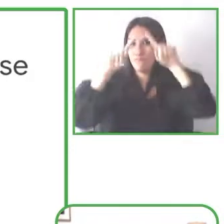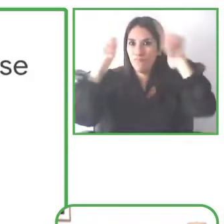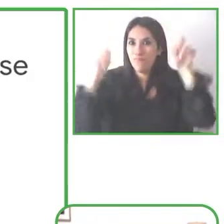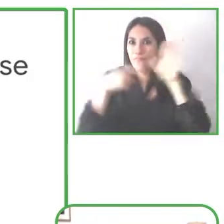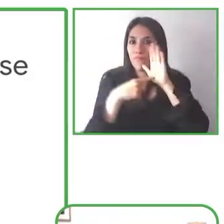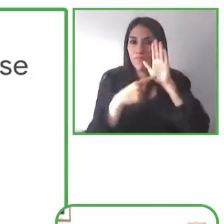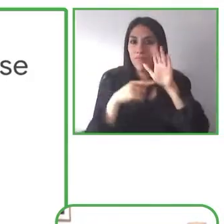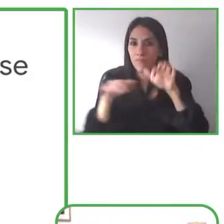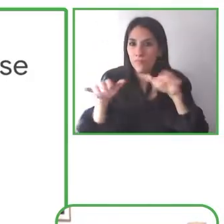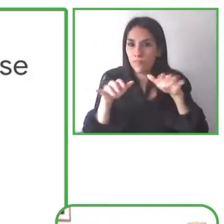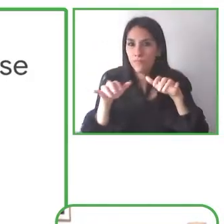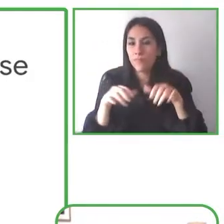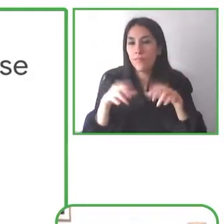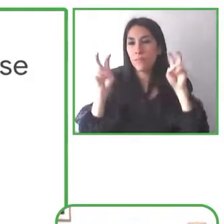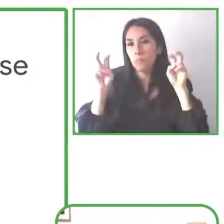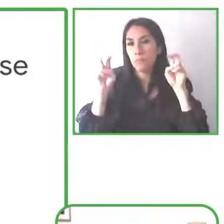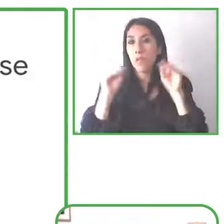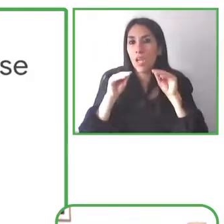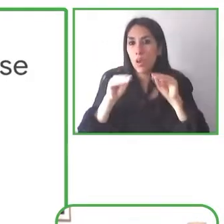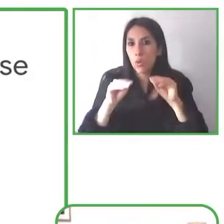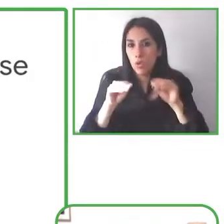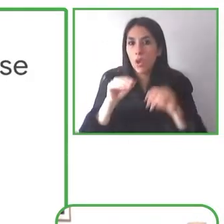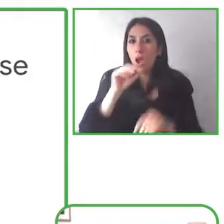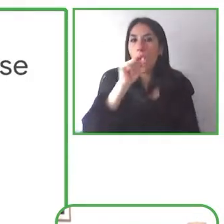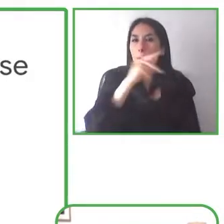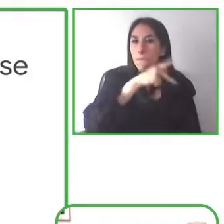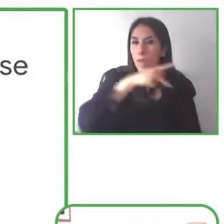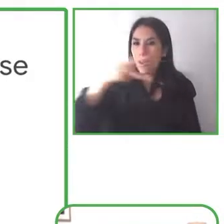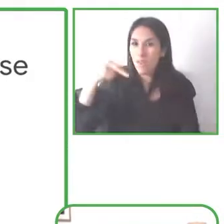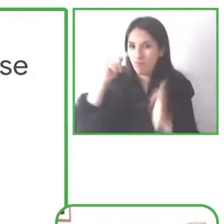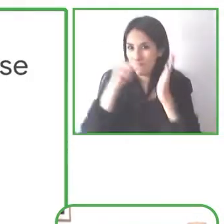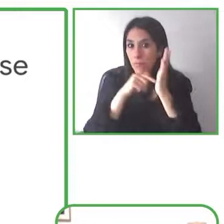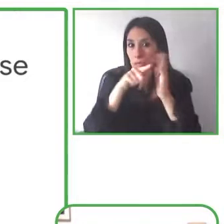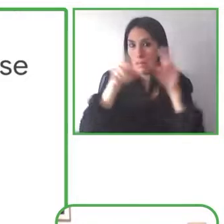tools and again this is this is built into the Chrome developer tools